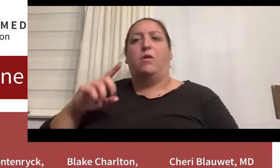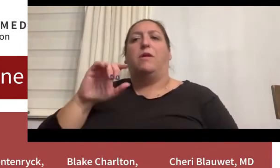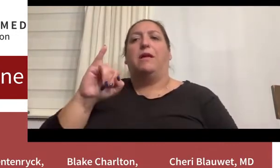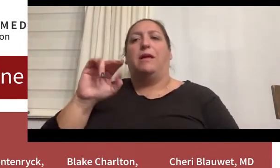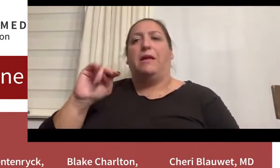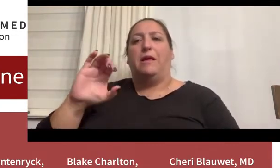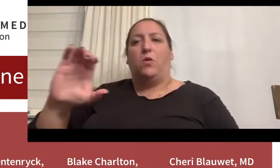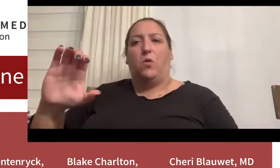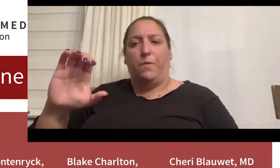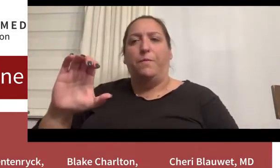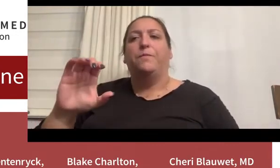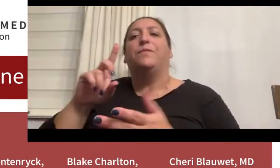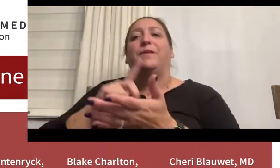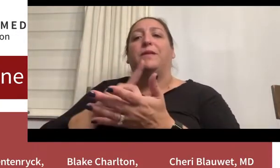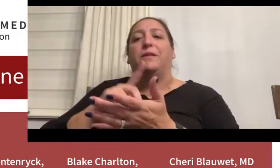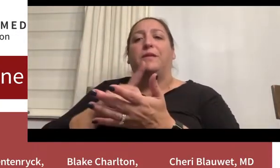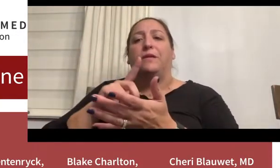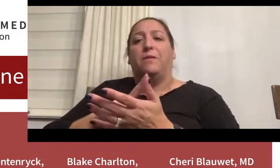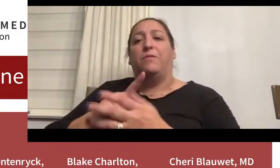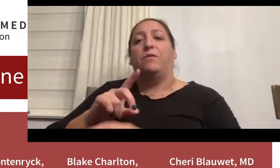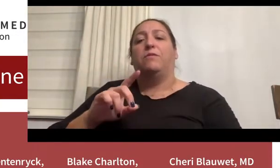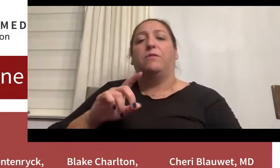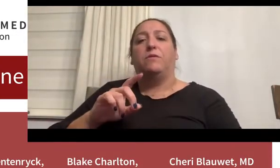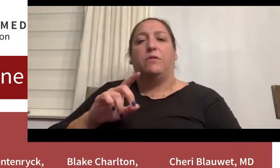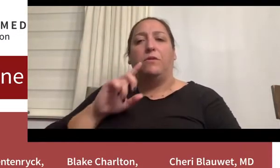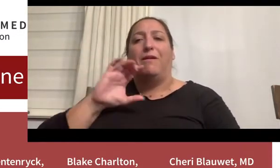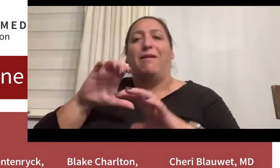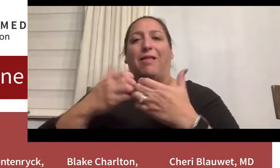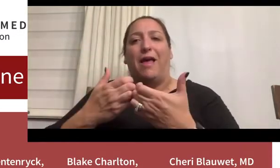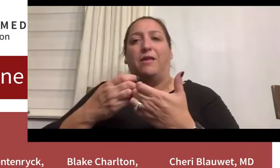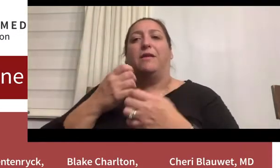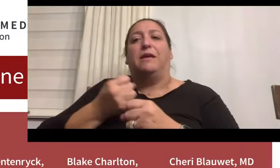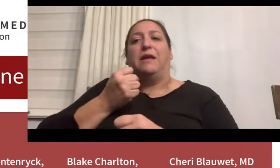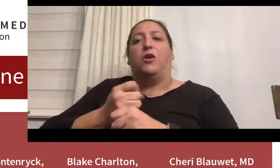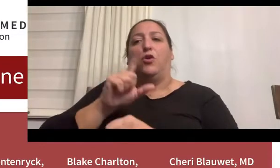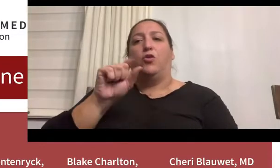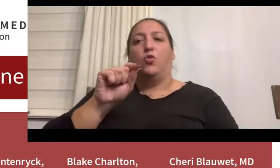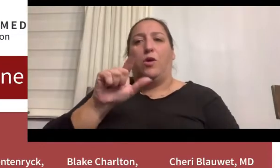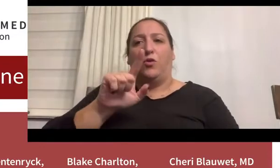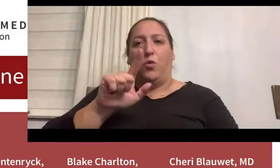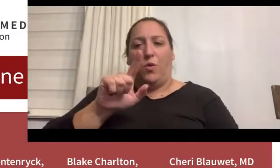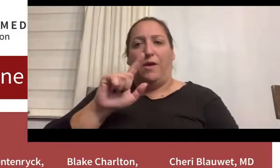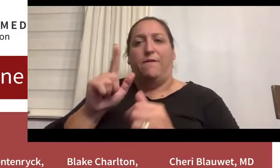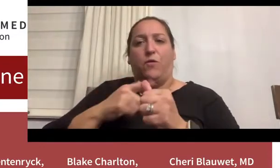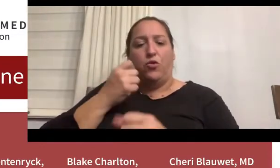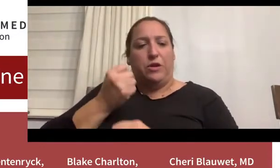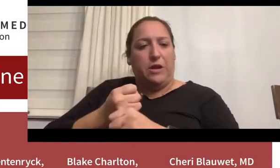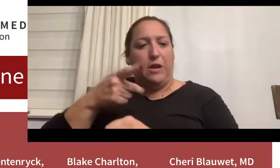Dr. Maïté Van Hentenryck ‘21 is a first-year pediatrics resident at Stanford.